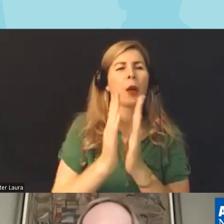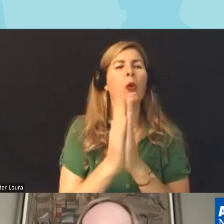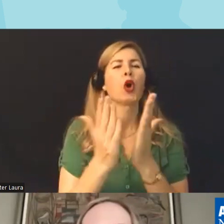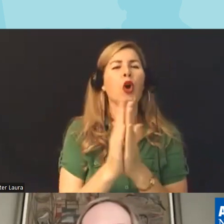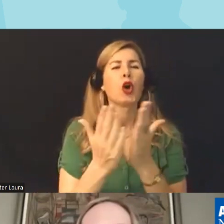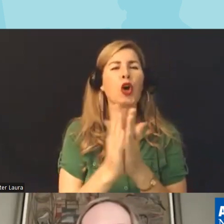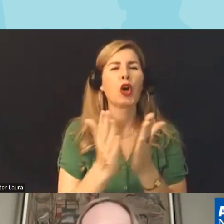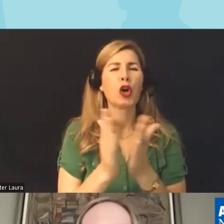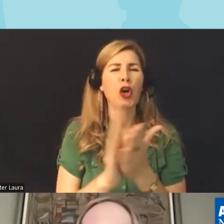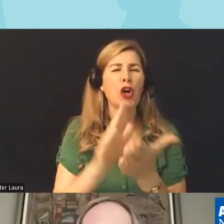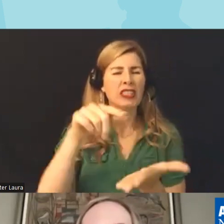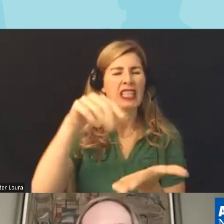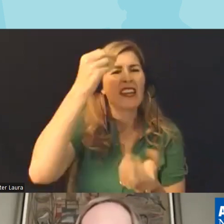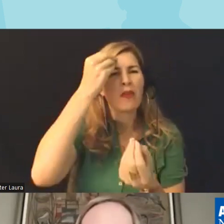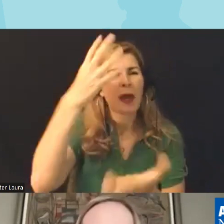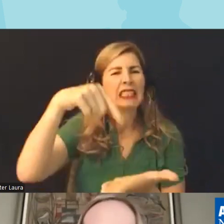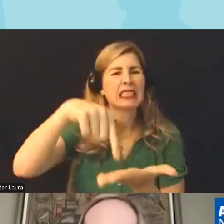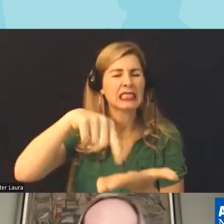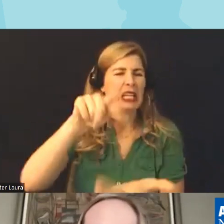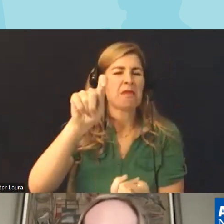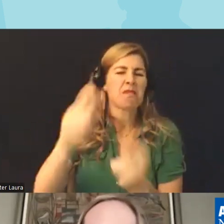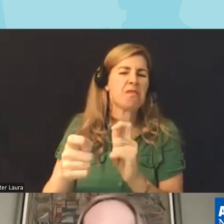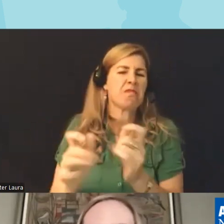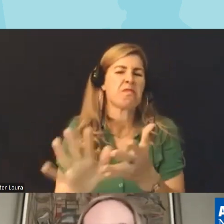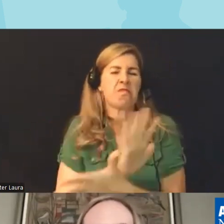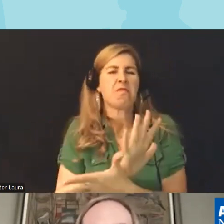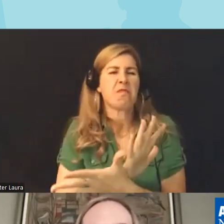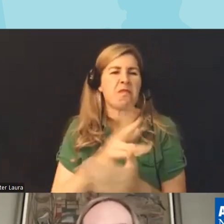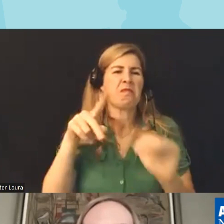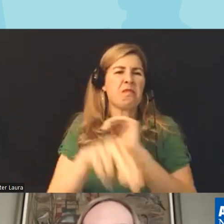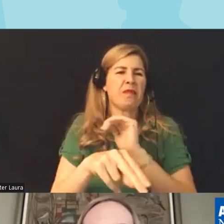the state and local levels um and a lot of these bills that are being introduced would